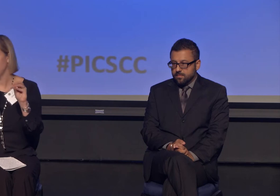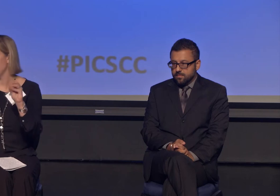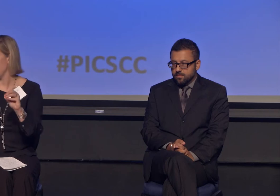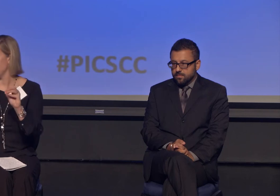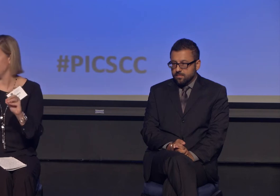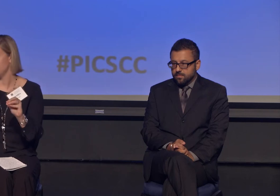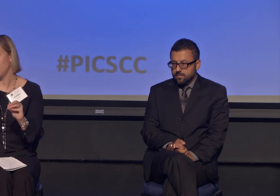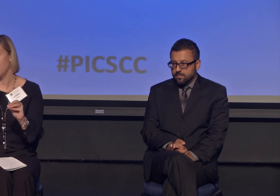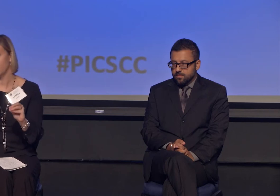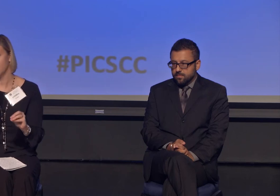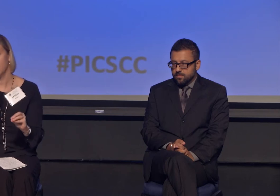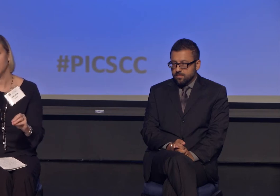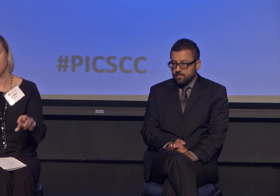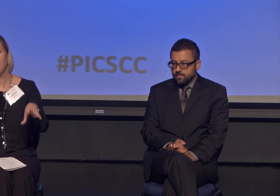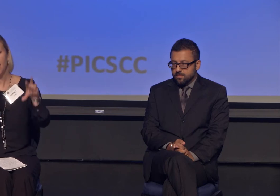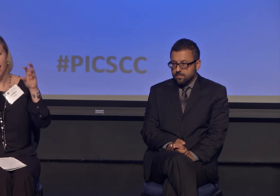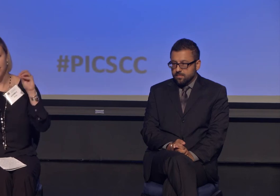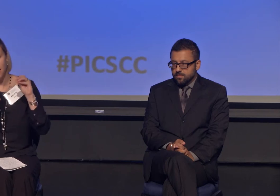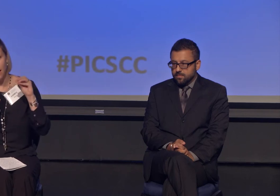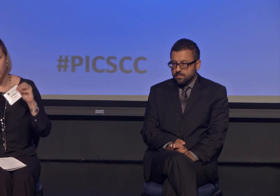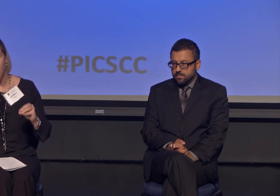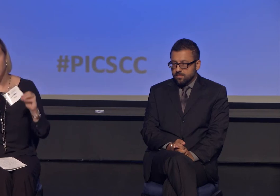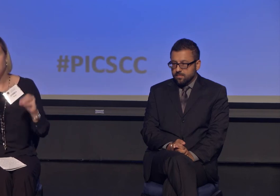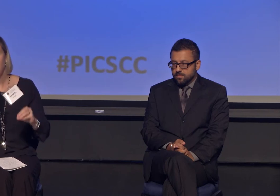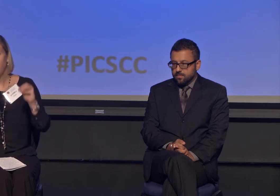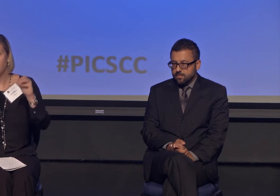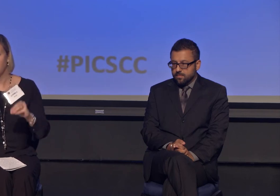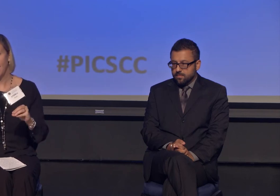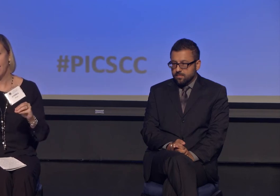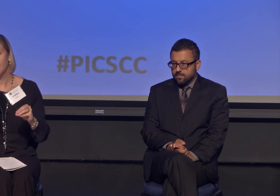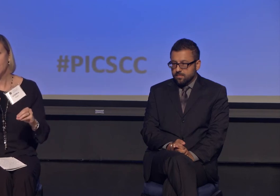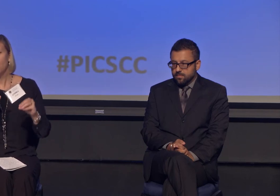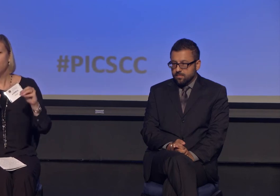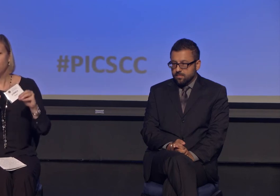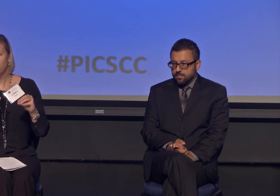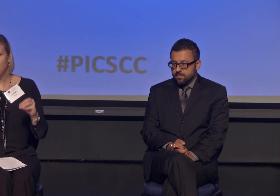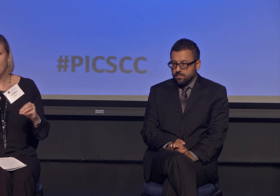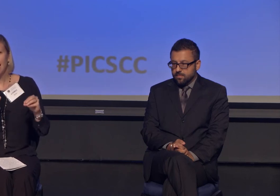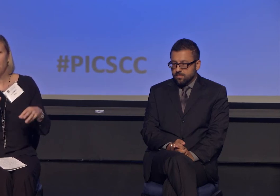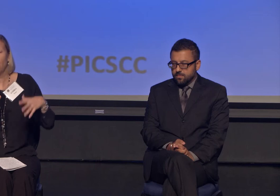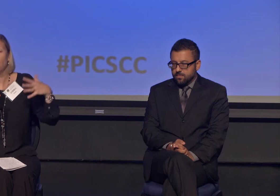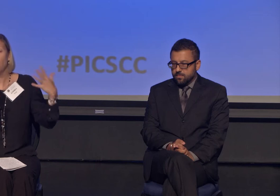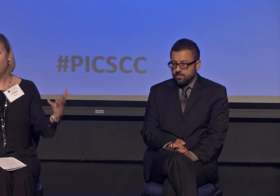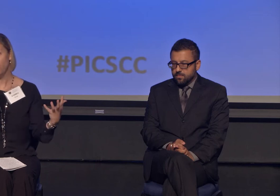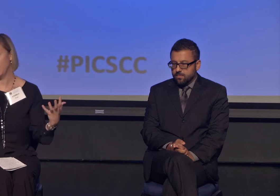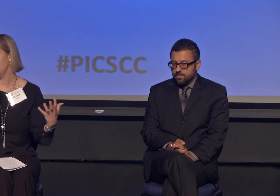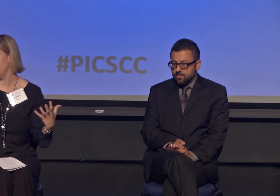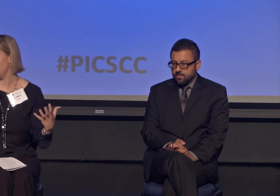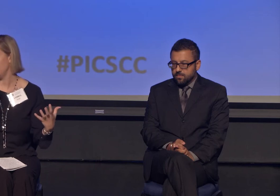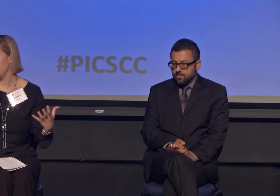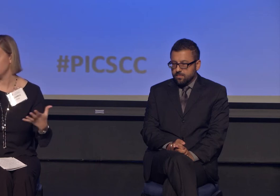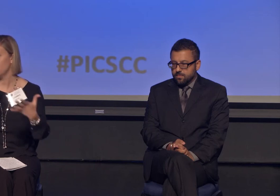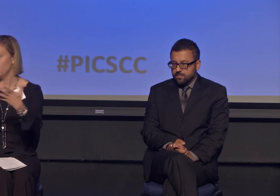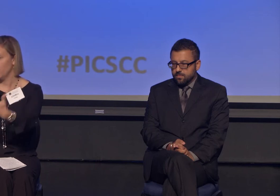in the same conversation and, and trying to model that for looking at how our movements need to do that too.